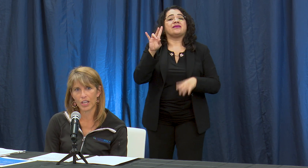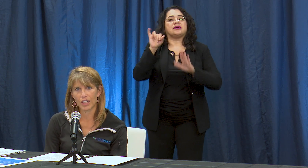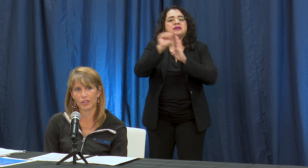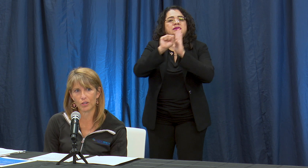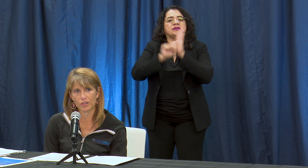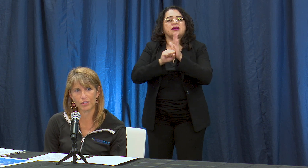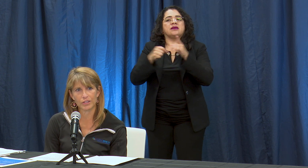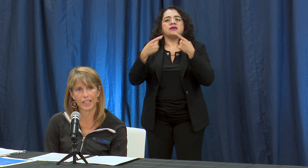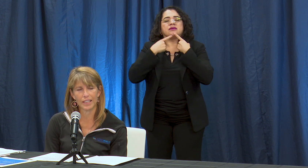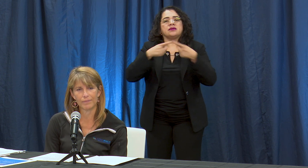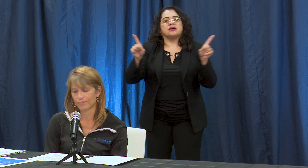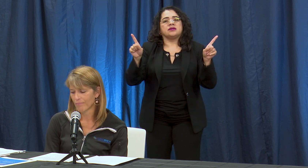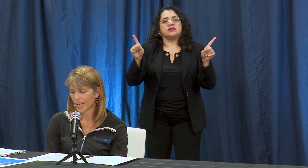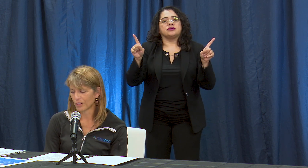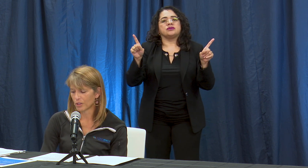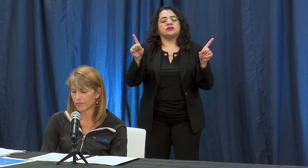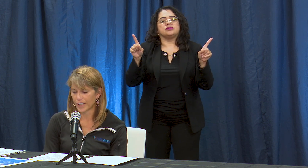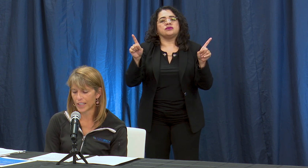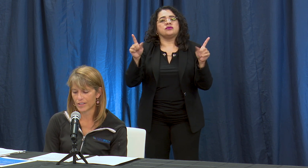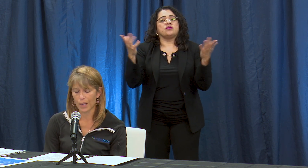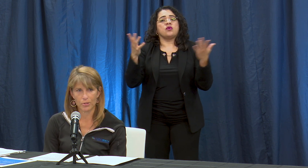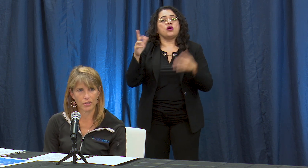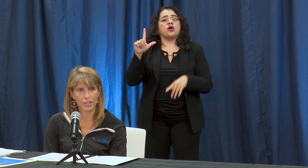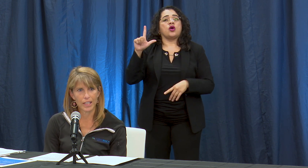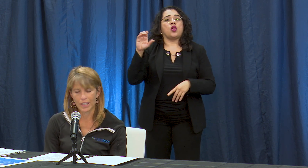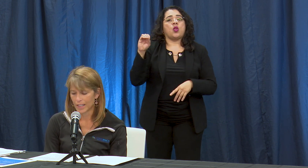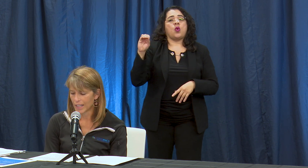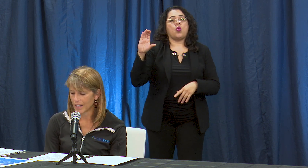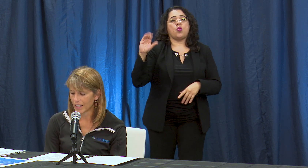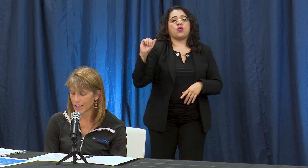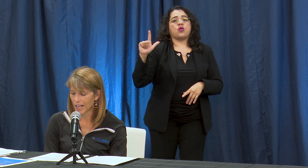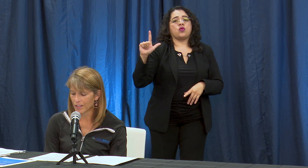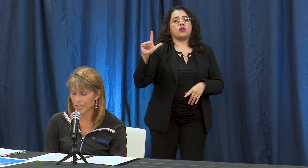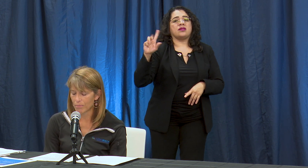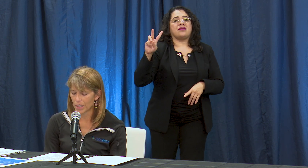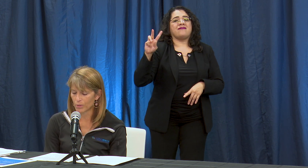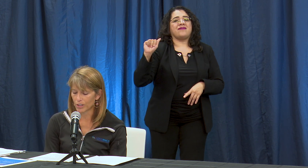call a local variance opportunity that acknowledged that many rural